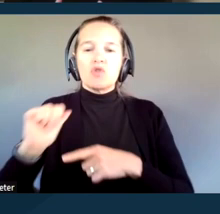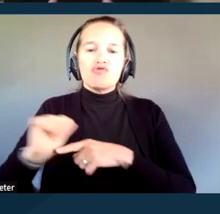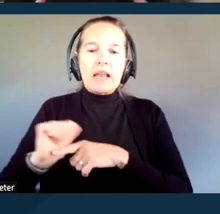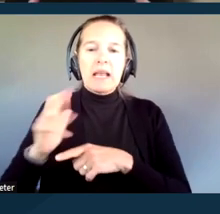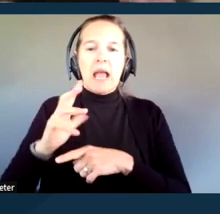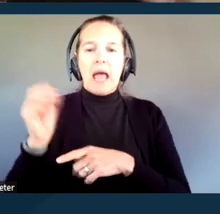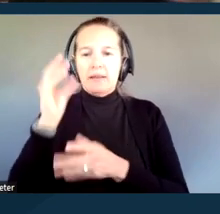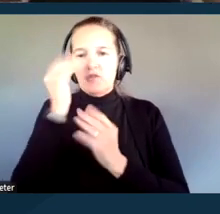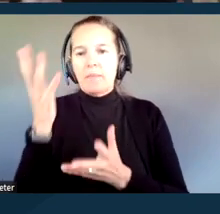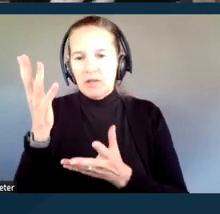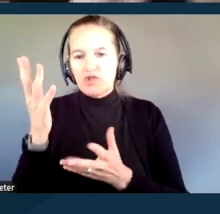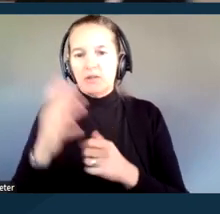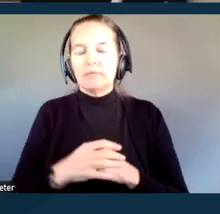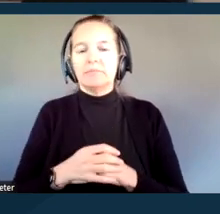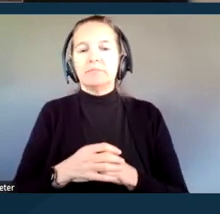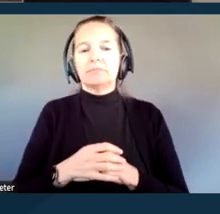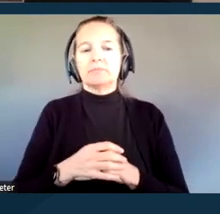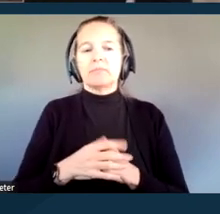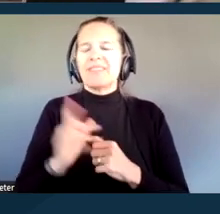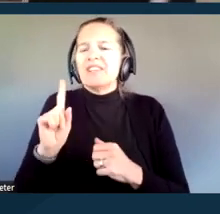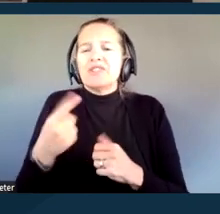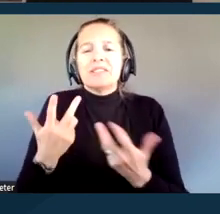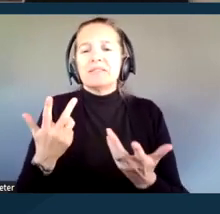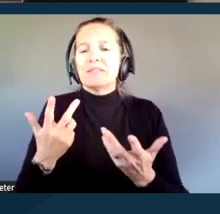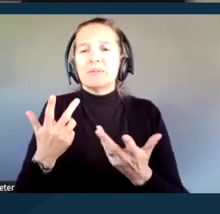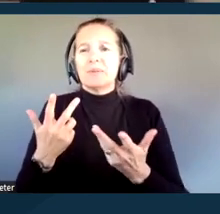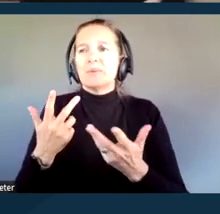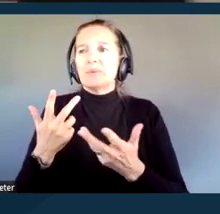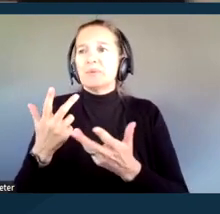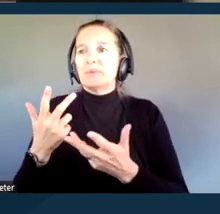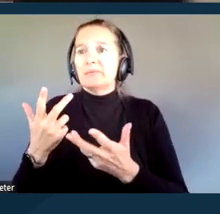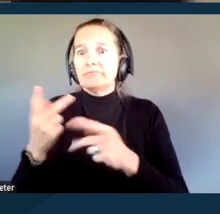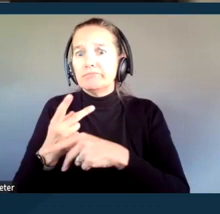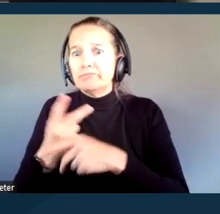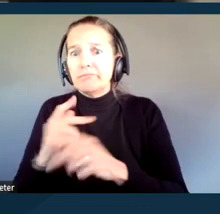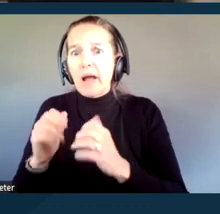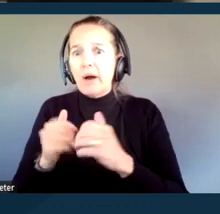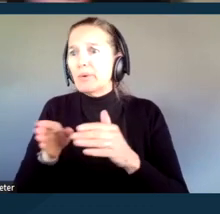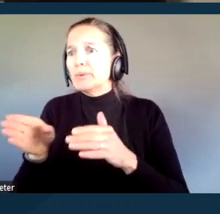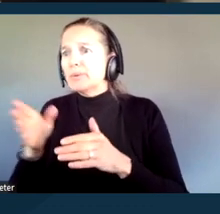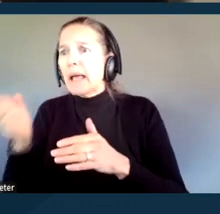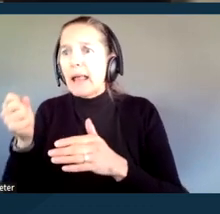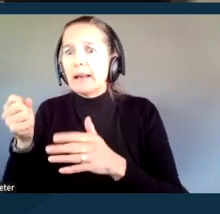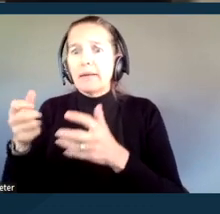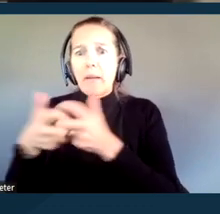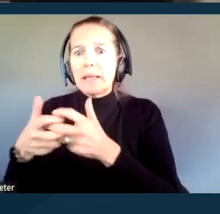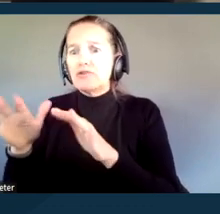and just getting these accommodations and going through the processes as Michelle just went over. So, let's get going.